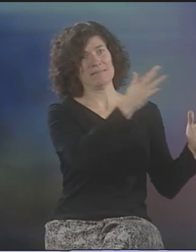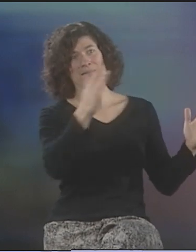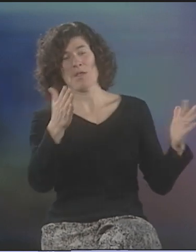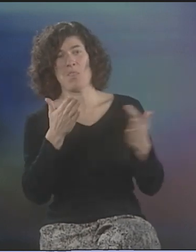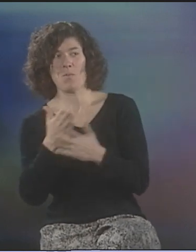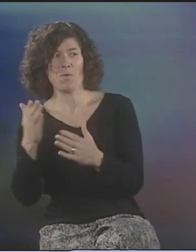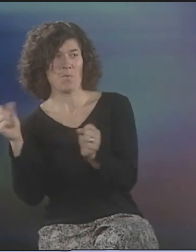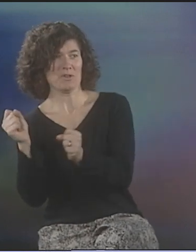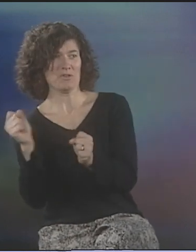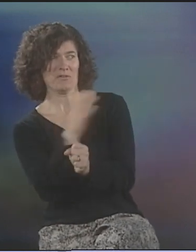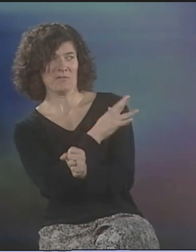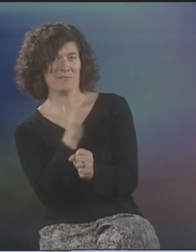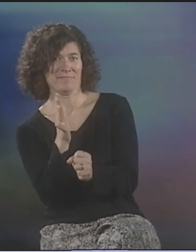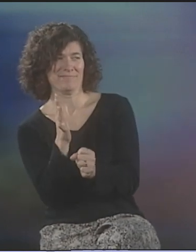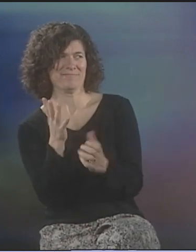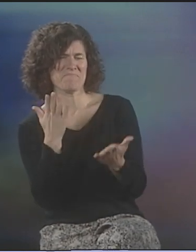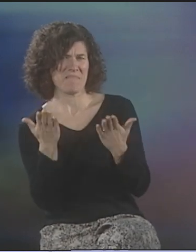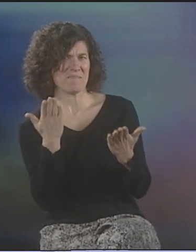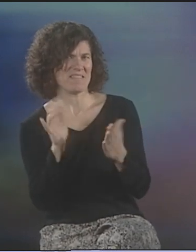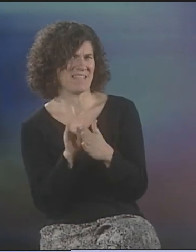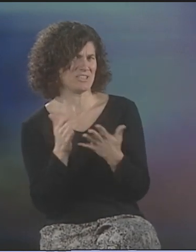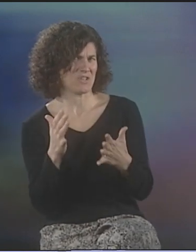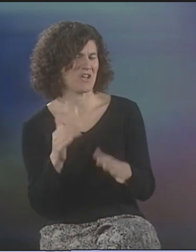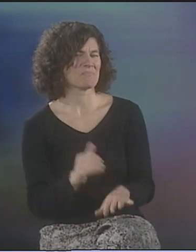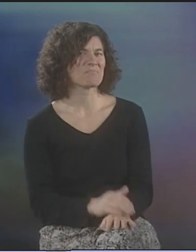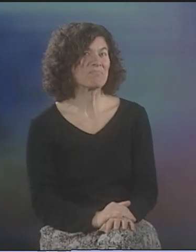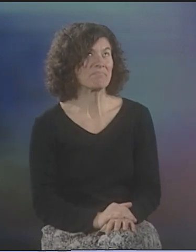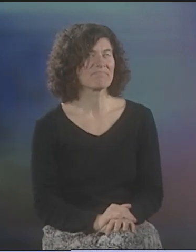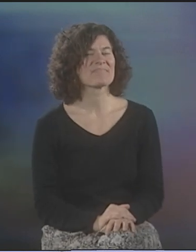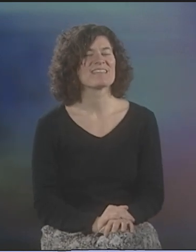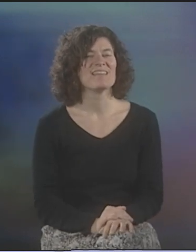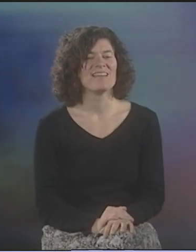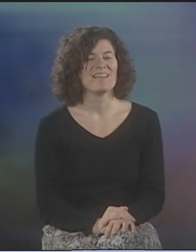SPRING THROUGH WINTERTIME? MAYBE THAT WAS THE DURATION.